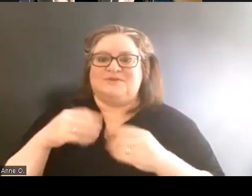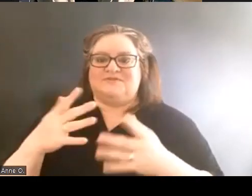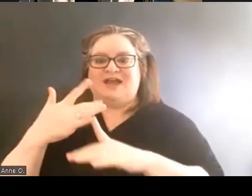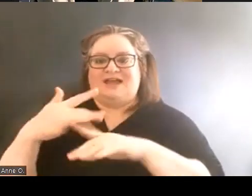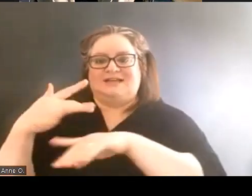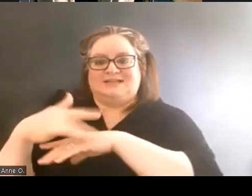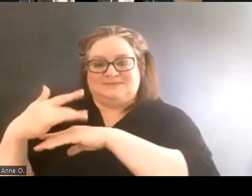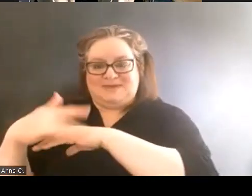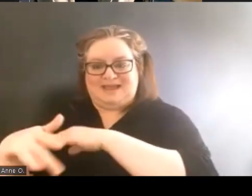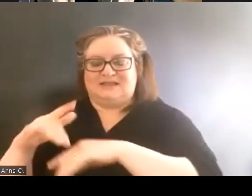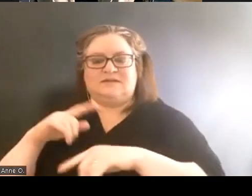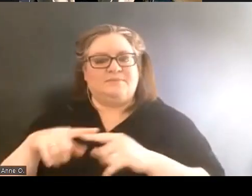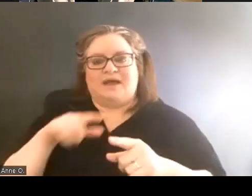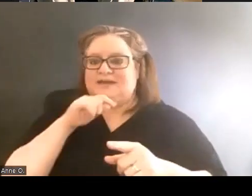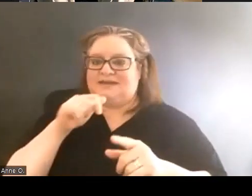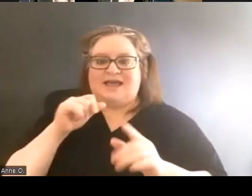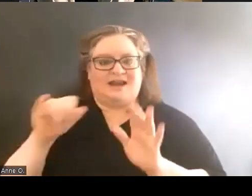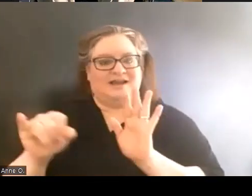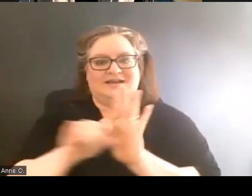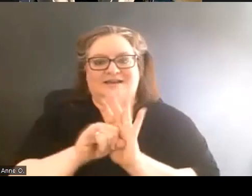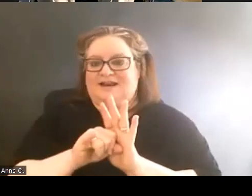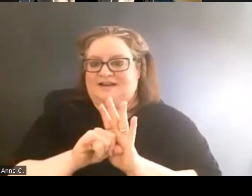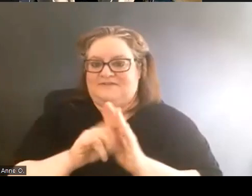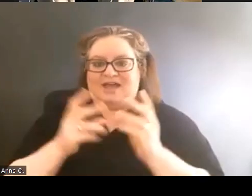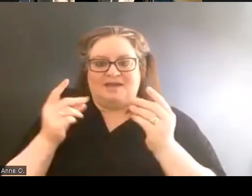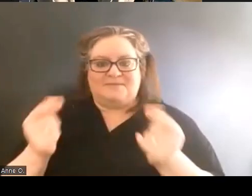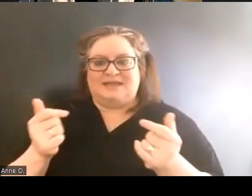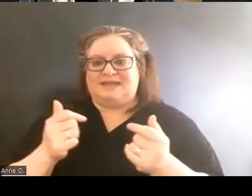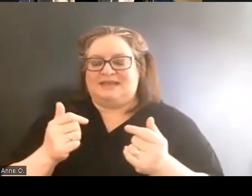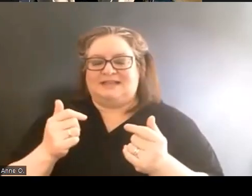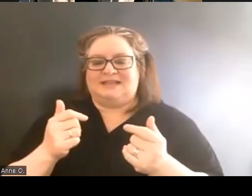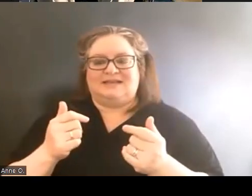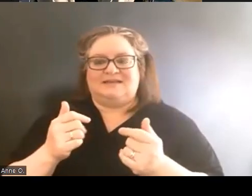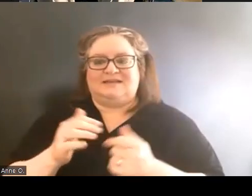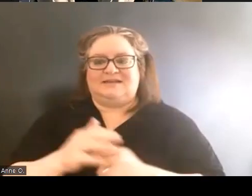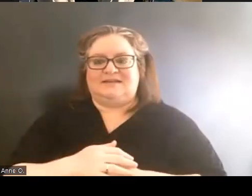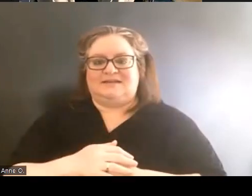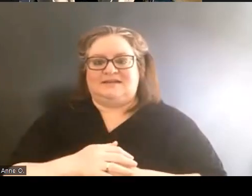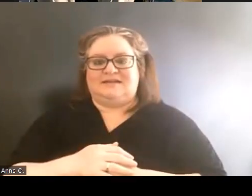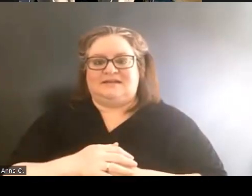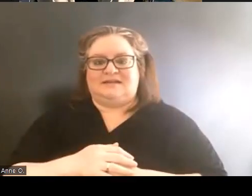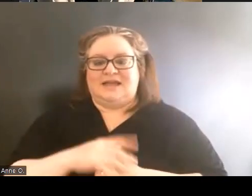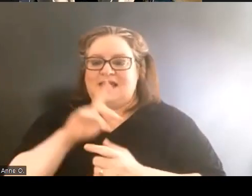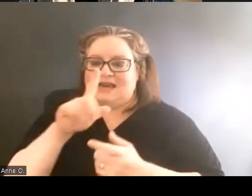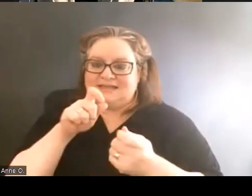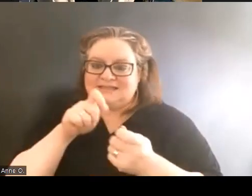but did not identify immediately an exact location